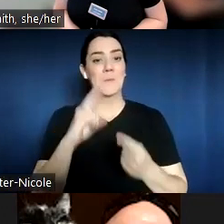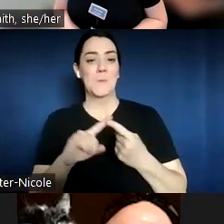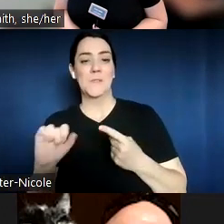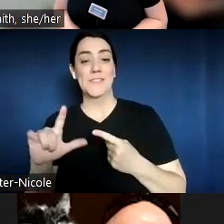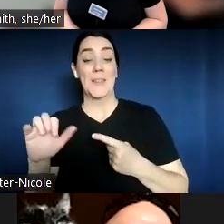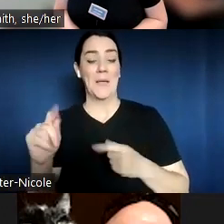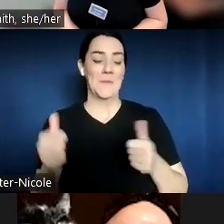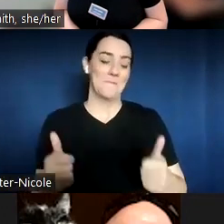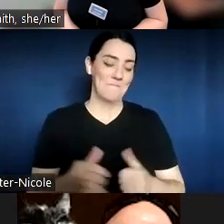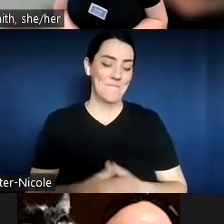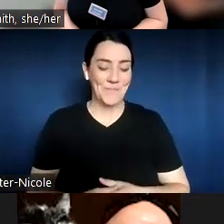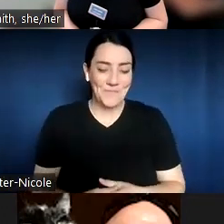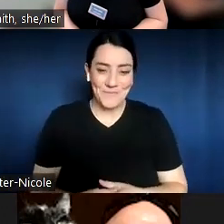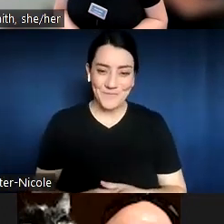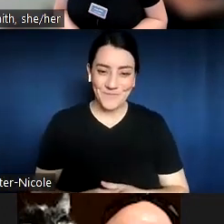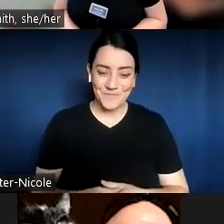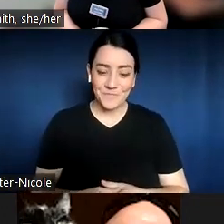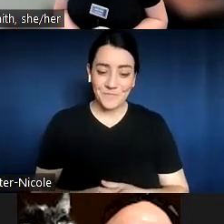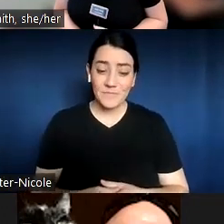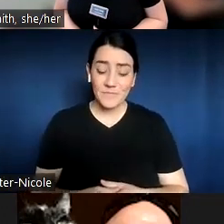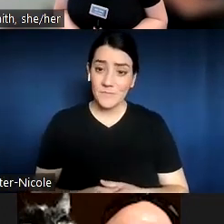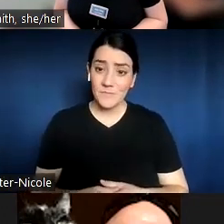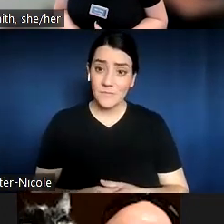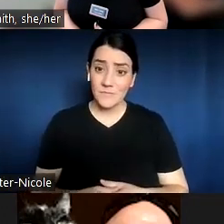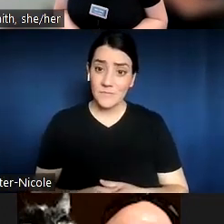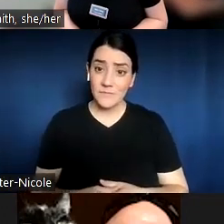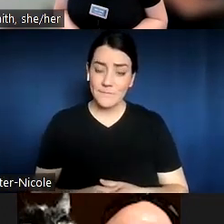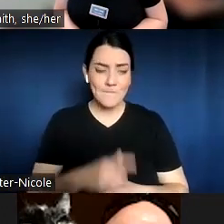All right, and then, one, let's see here.